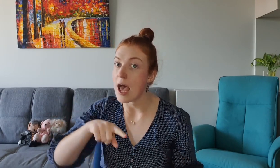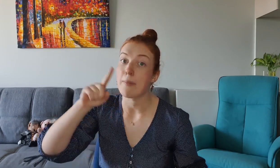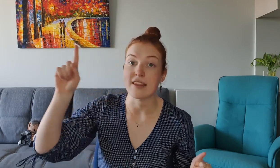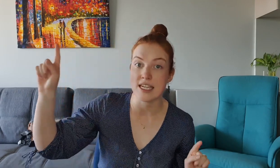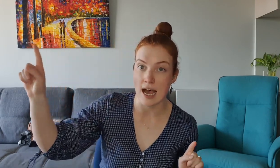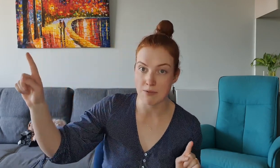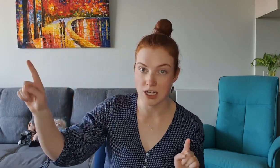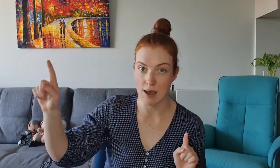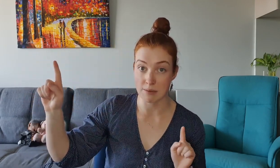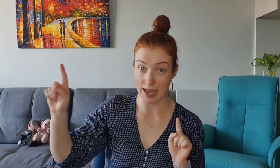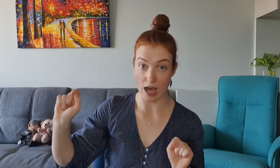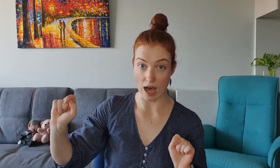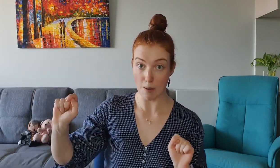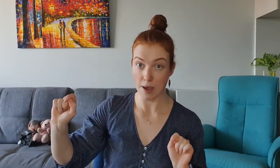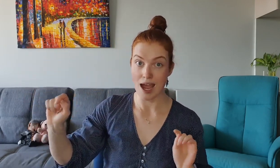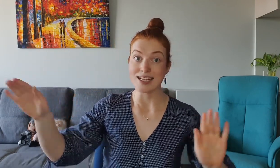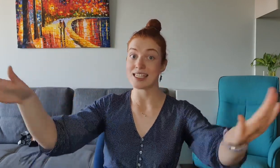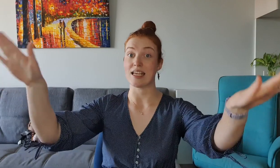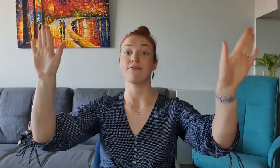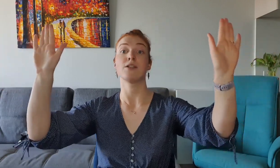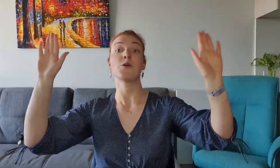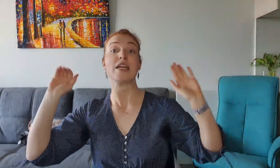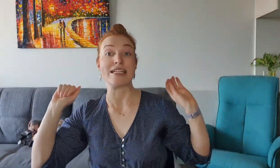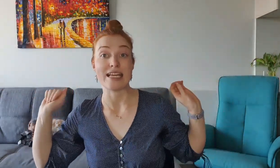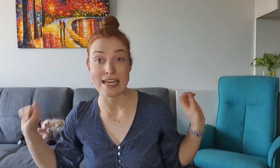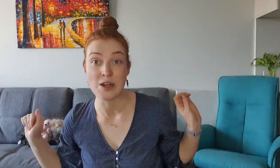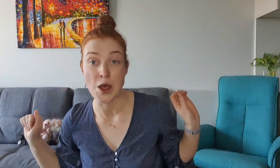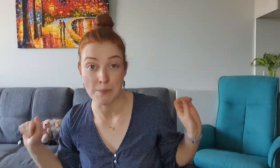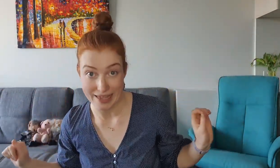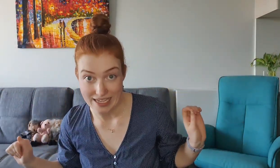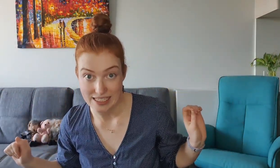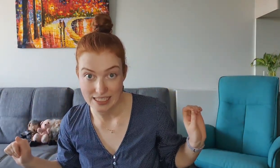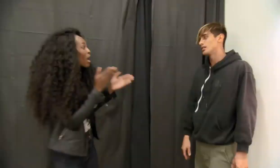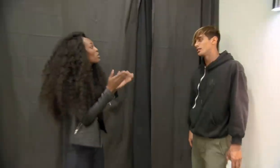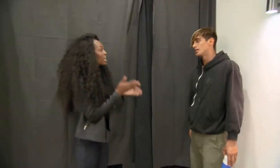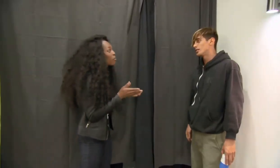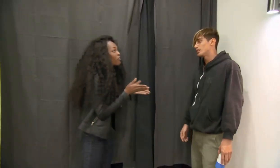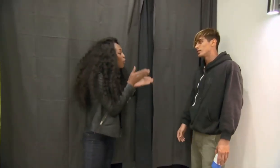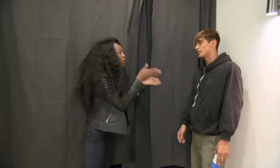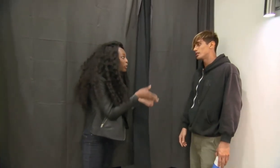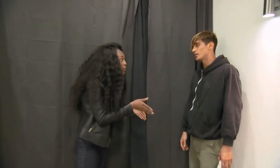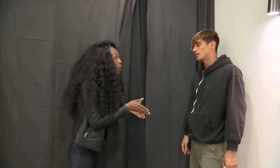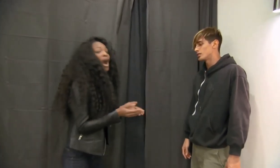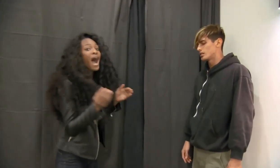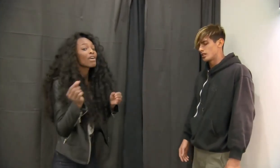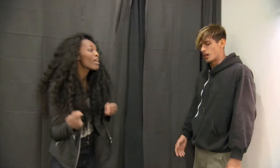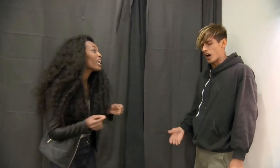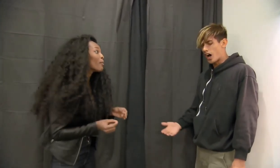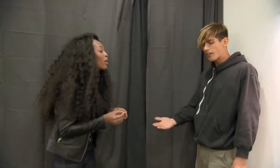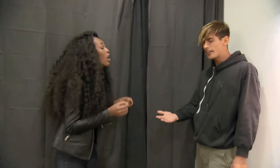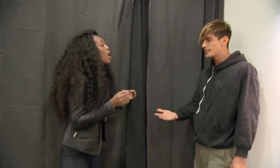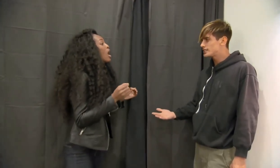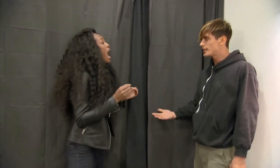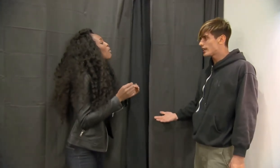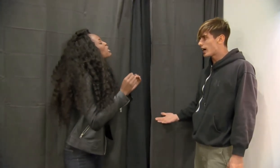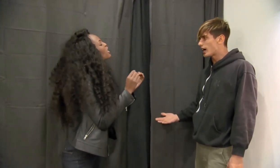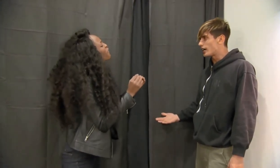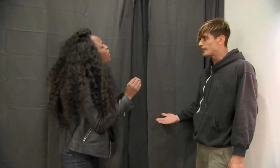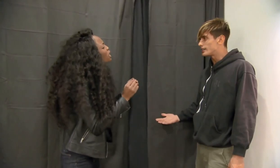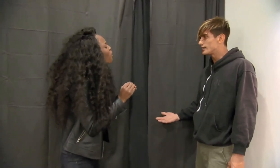and by the time she comes back up, Stefano is in her place MAMÉ: I was here before you I ran up here - STEFANO: Obviously not MAMÉ: I was the first person